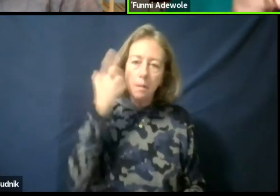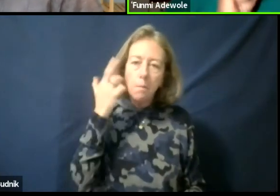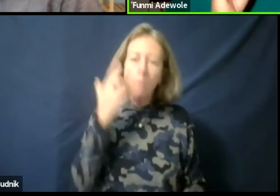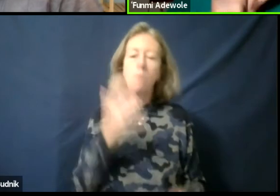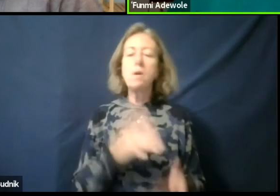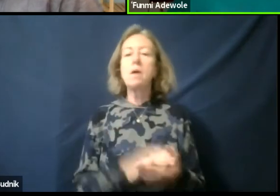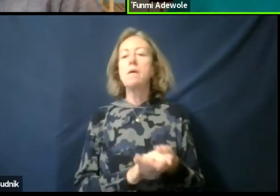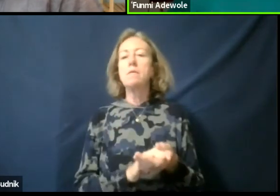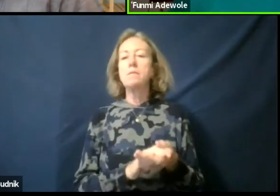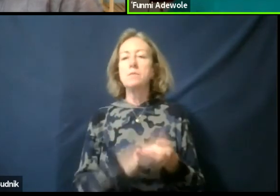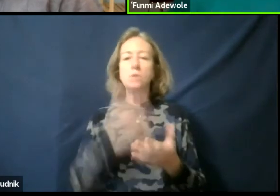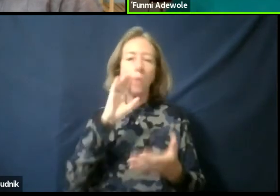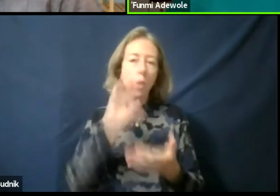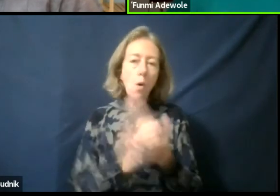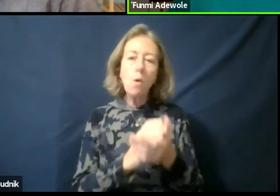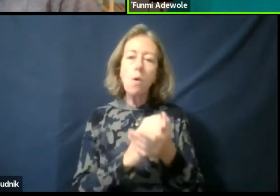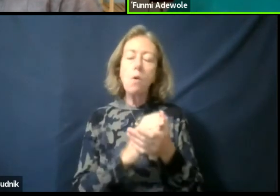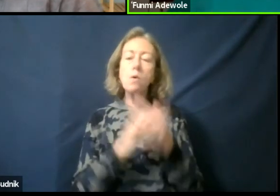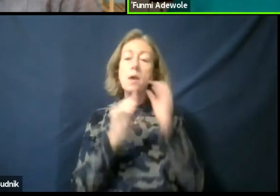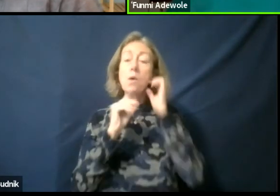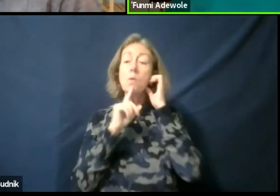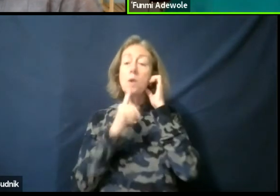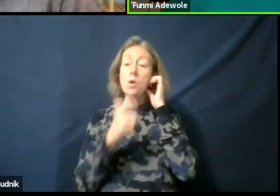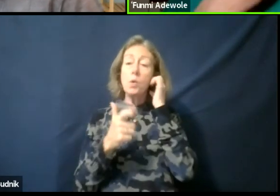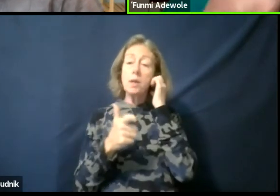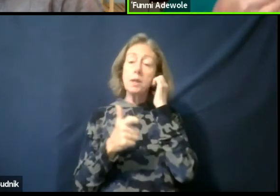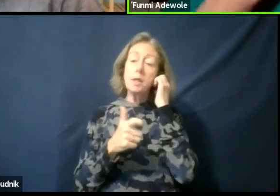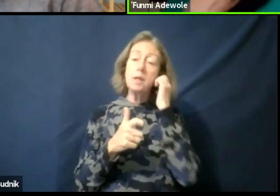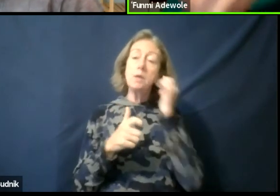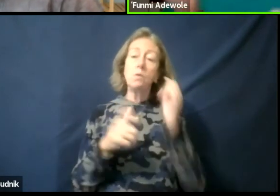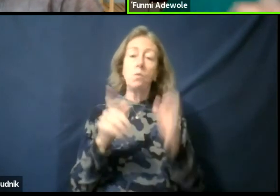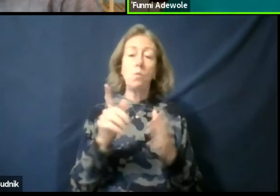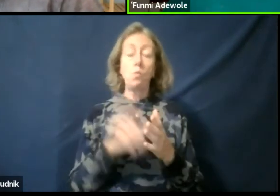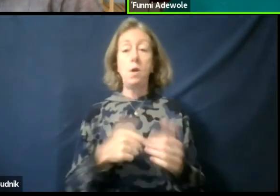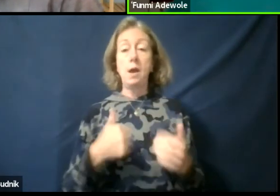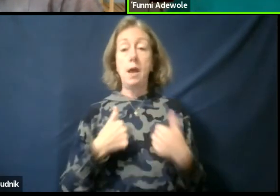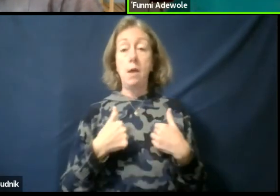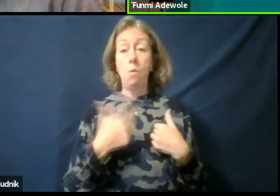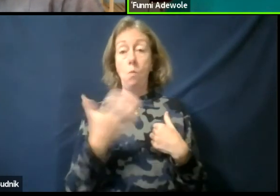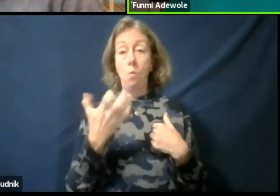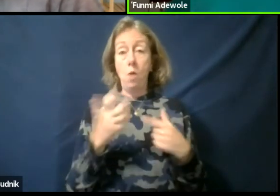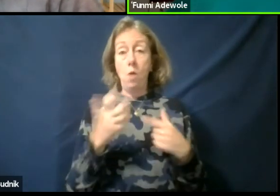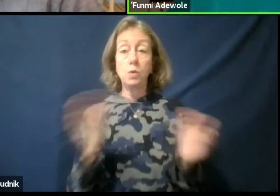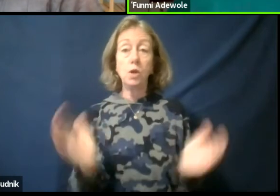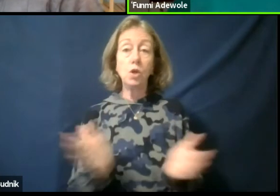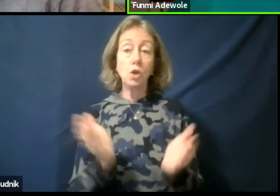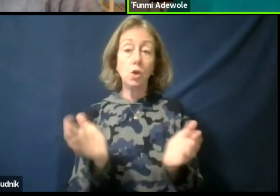And just very quickly to what I would like to encourage members of the lab to do